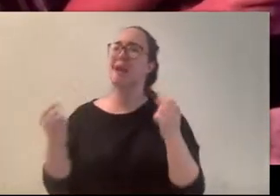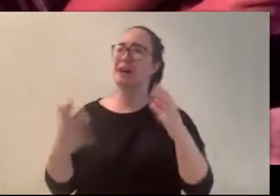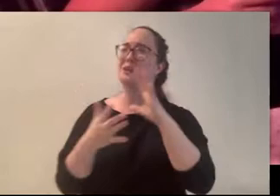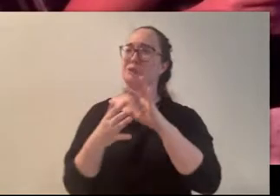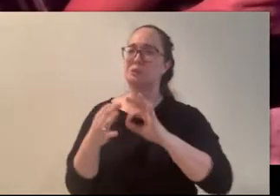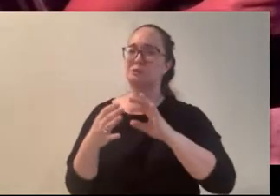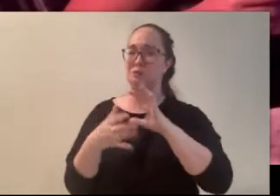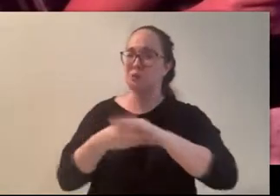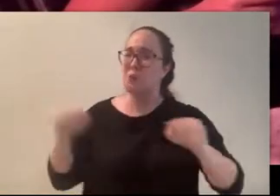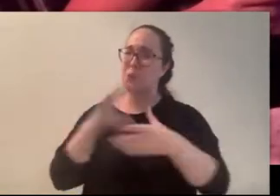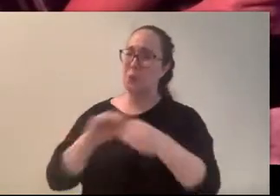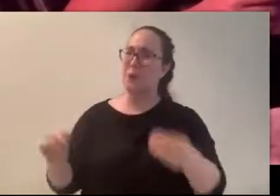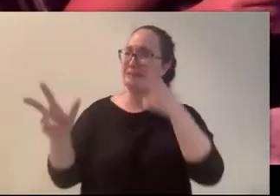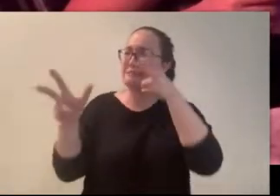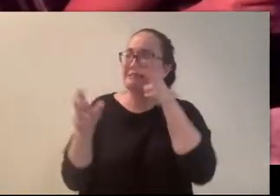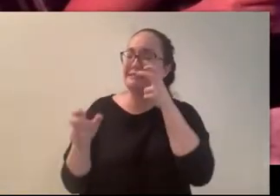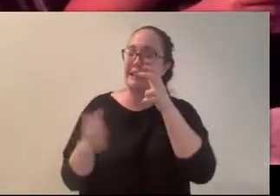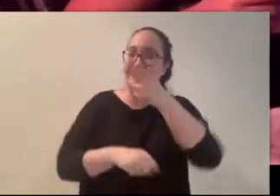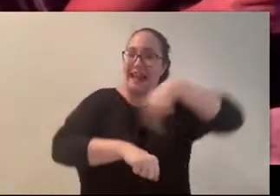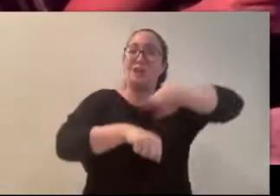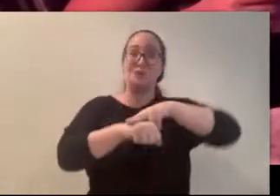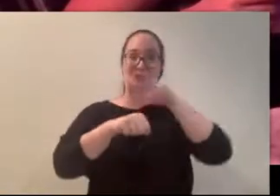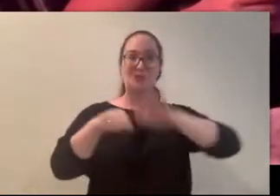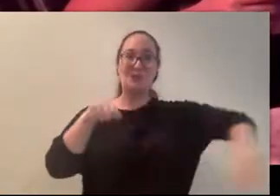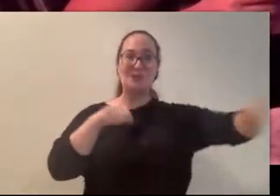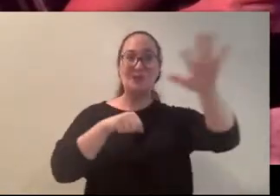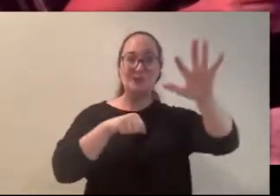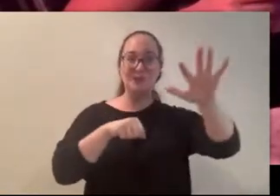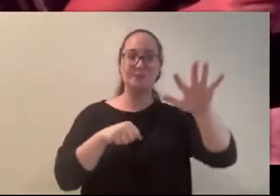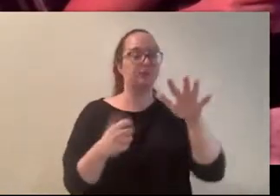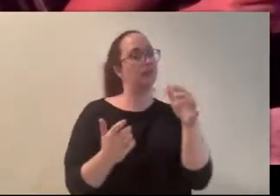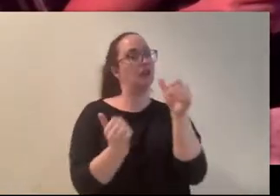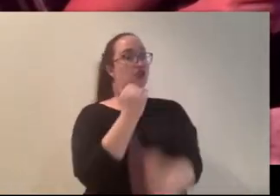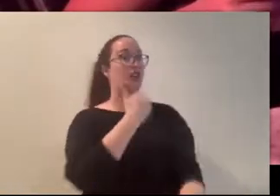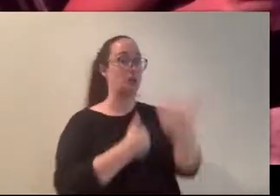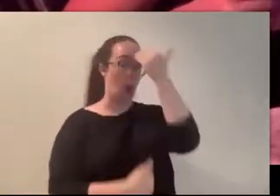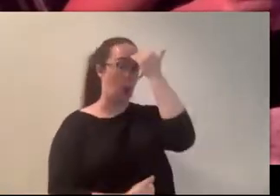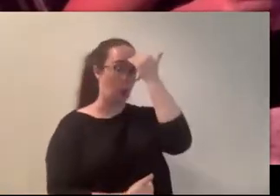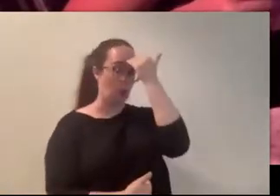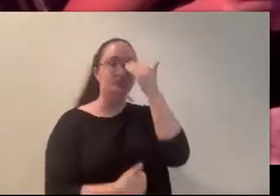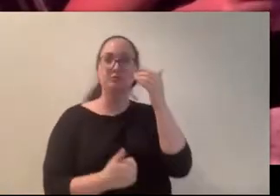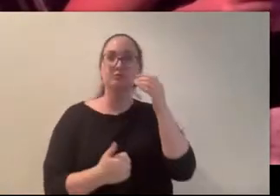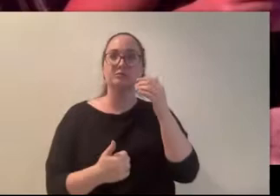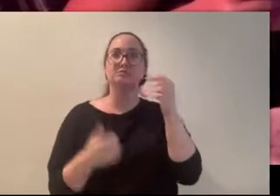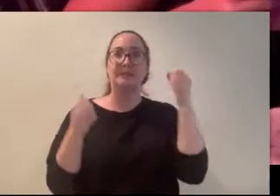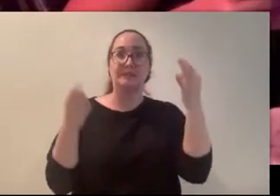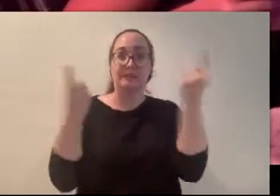about that with nature! Shit knows when stuffs not right, like, wildlife knows. We’lol save